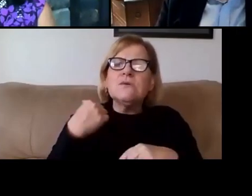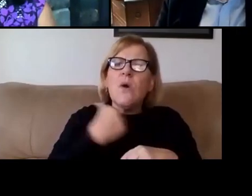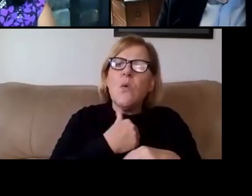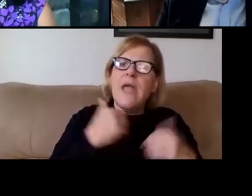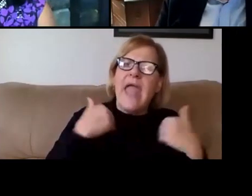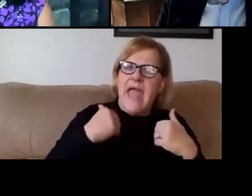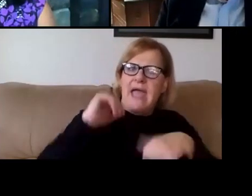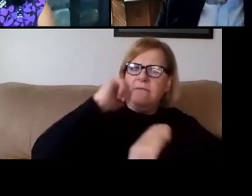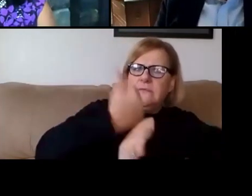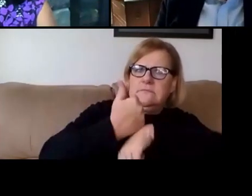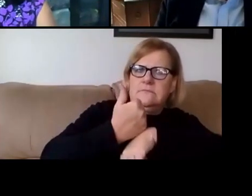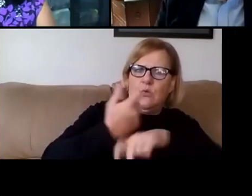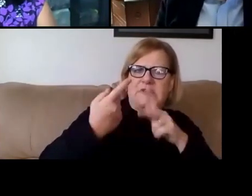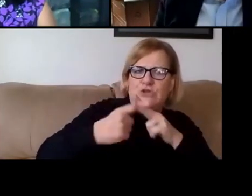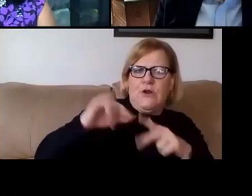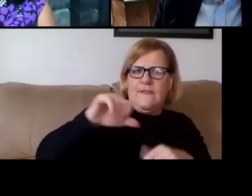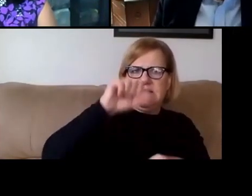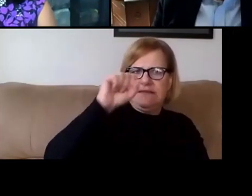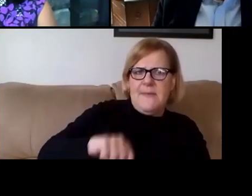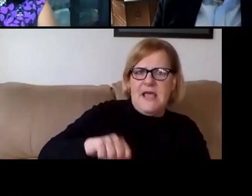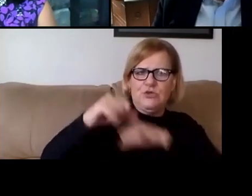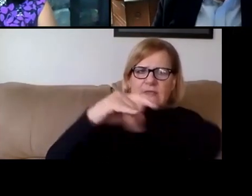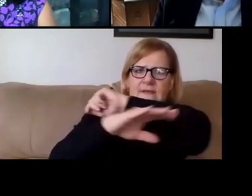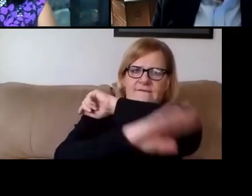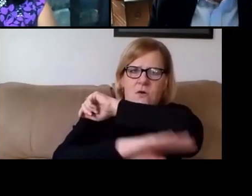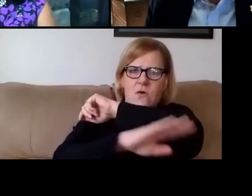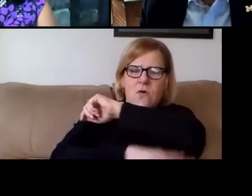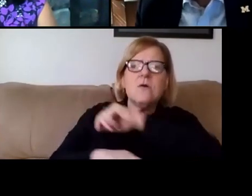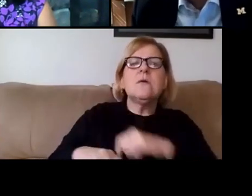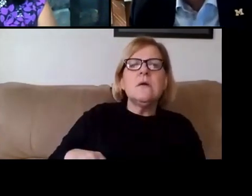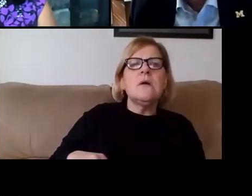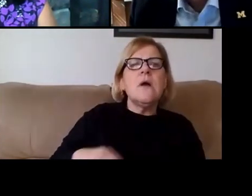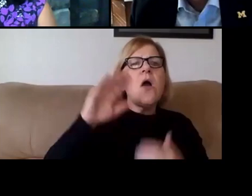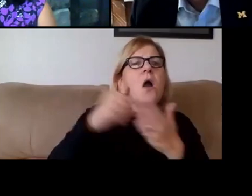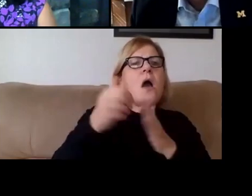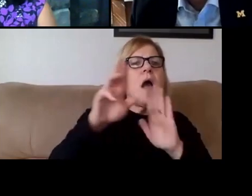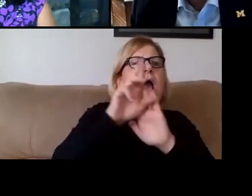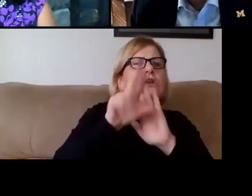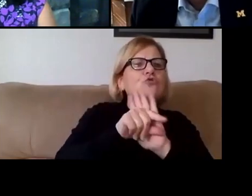that we started the semester with this fall was that all undergraduate courses are using